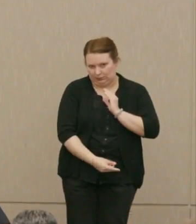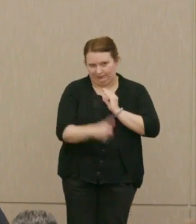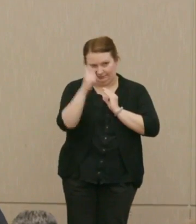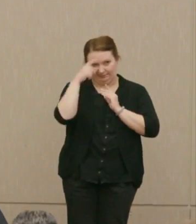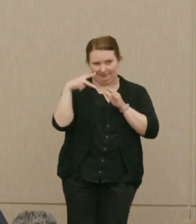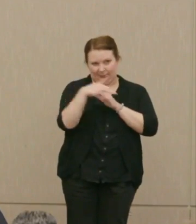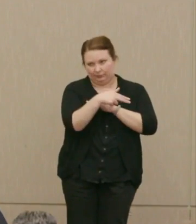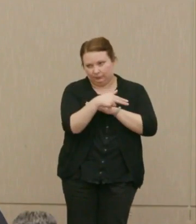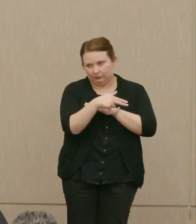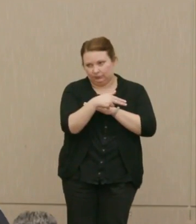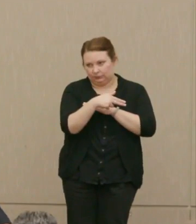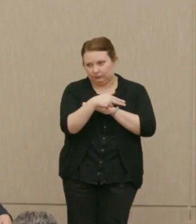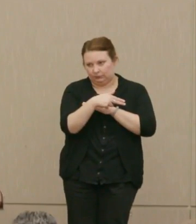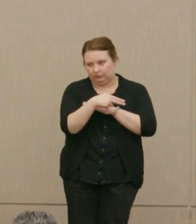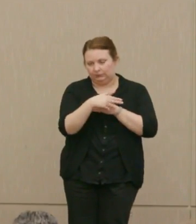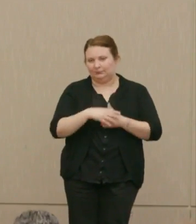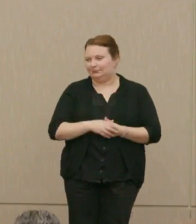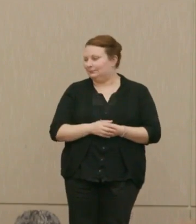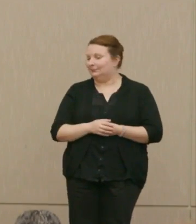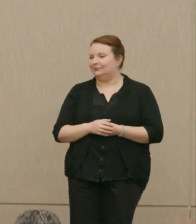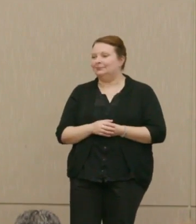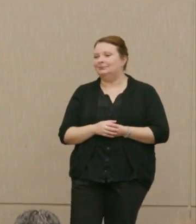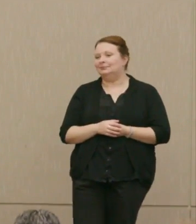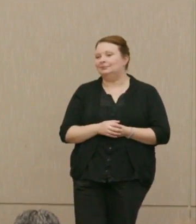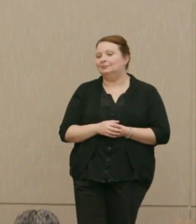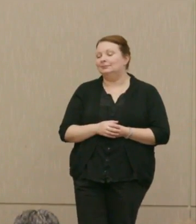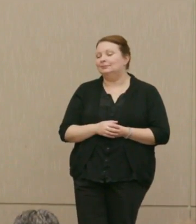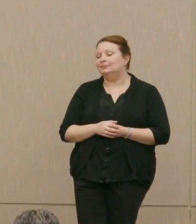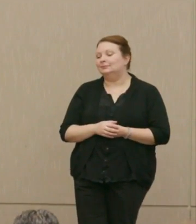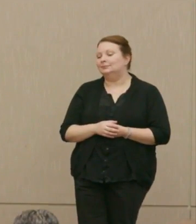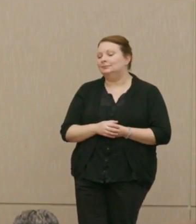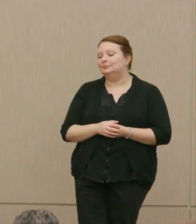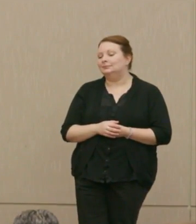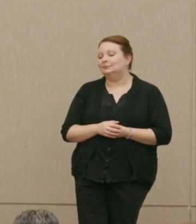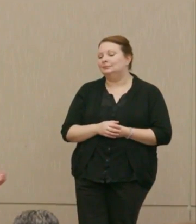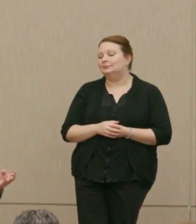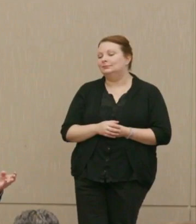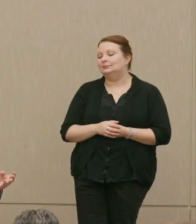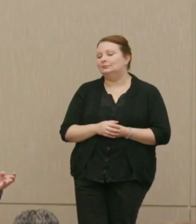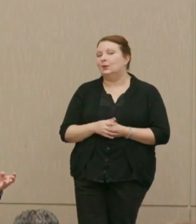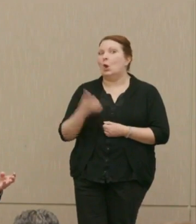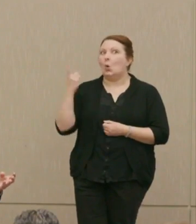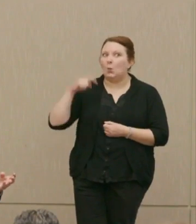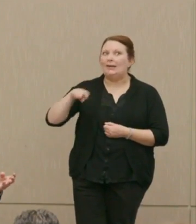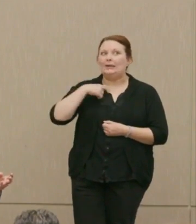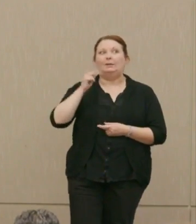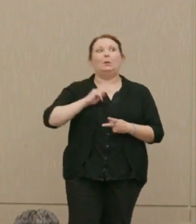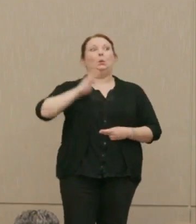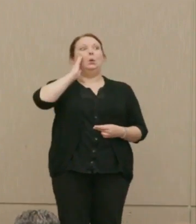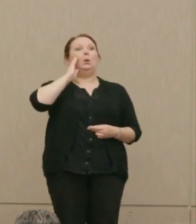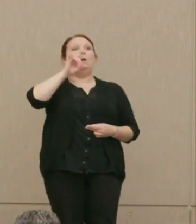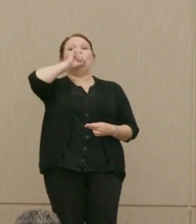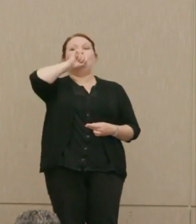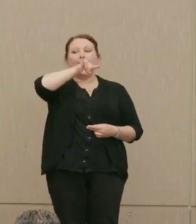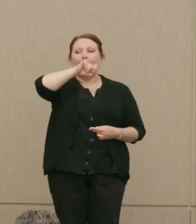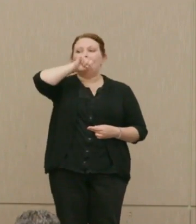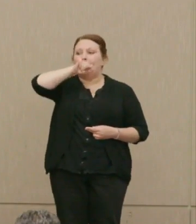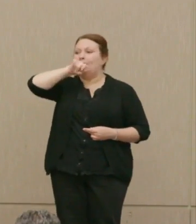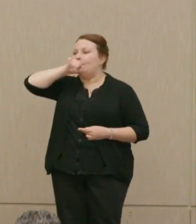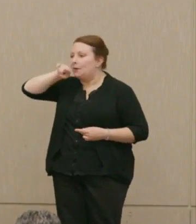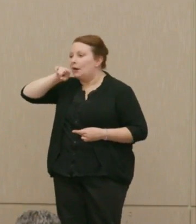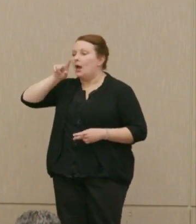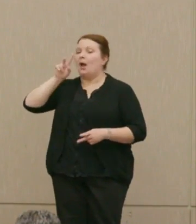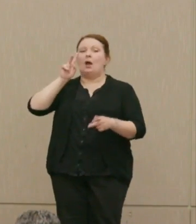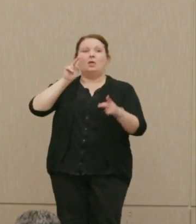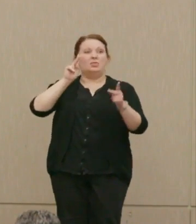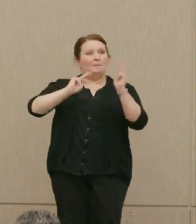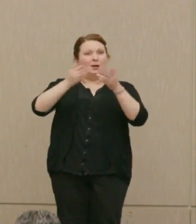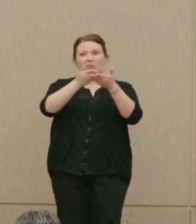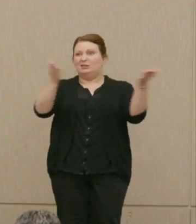So, we need because the public does not nearly